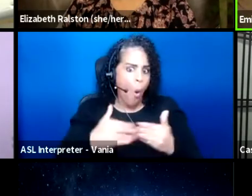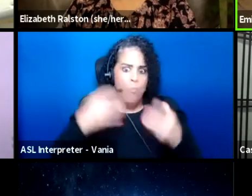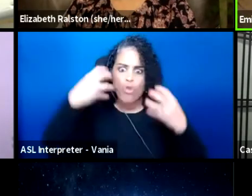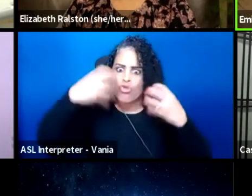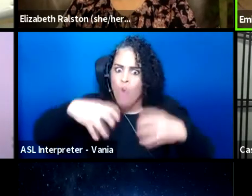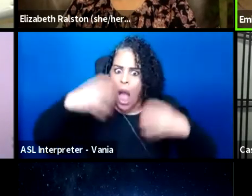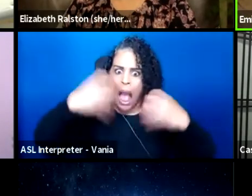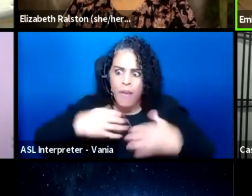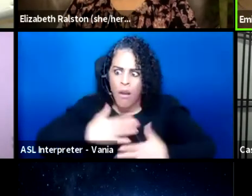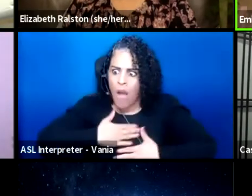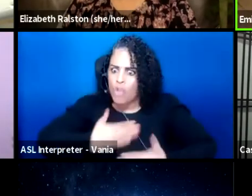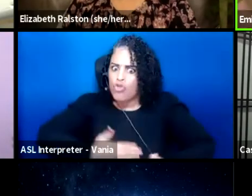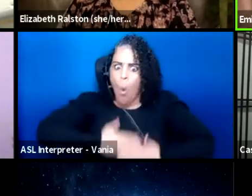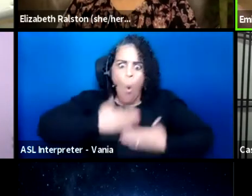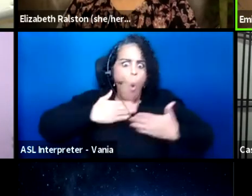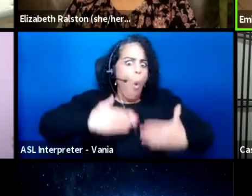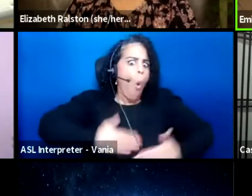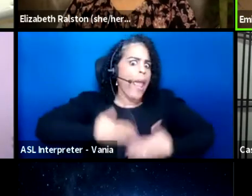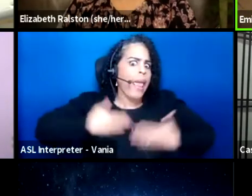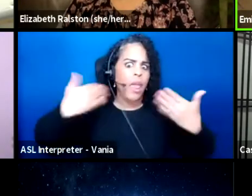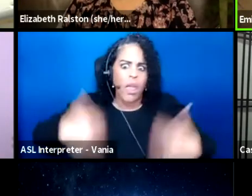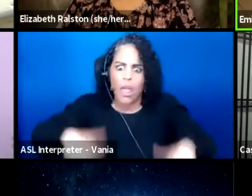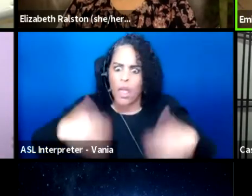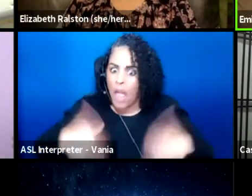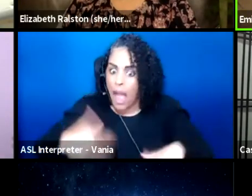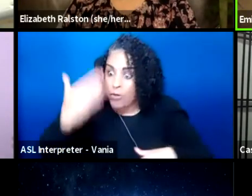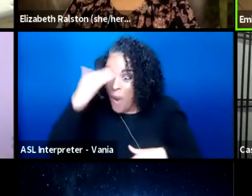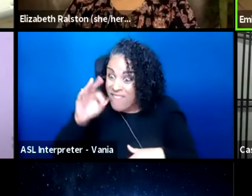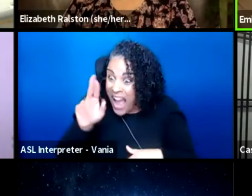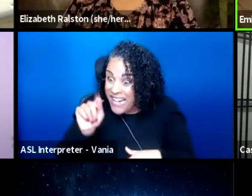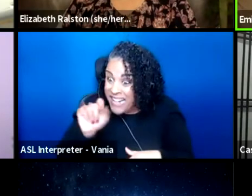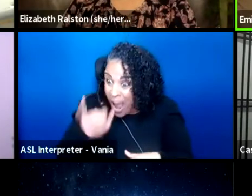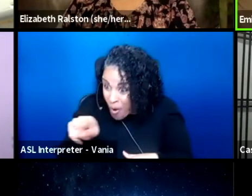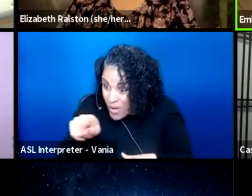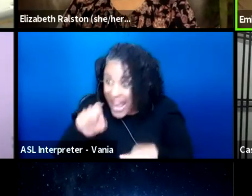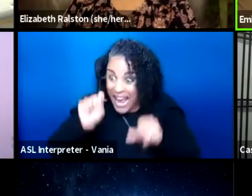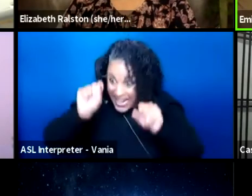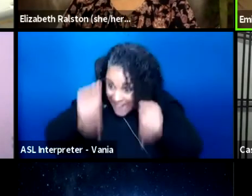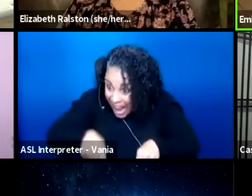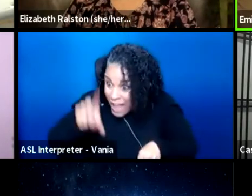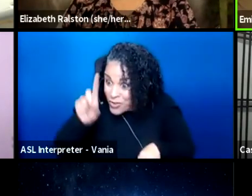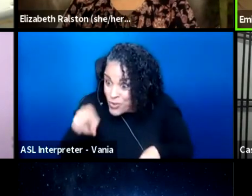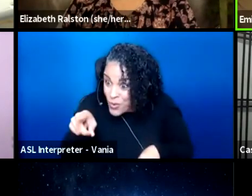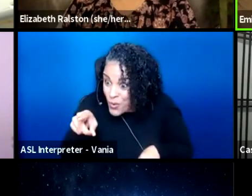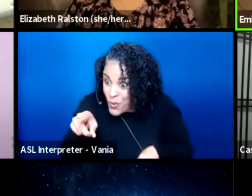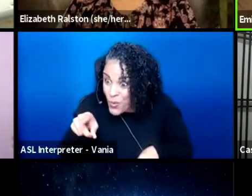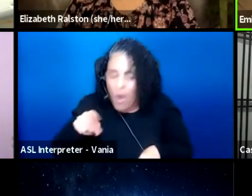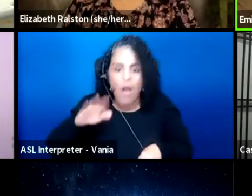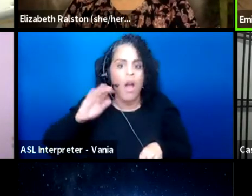when I knew that, when I found out that this was a possibility. So like, dream big.